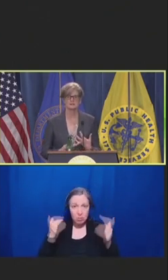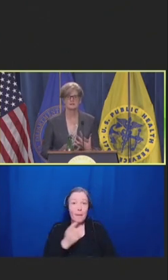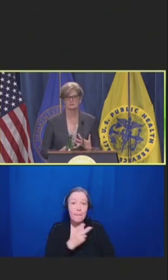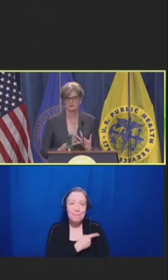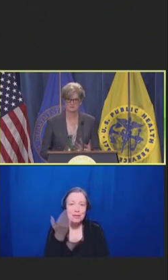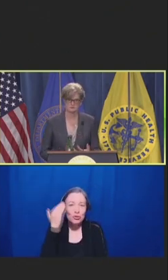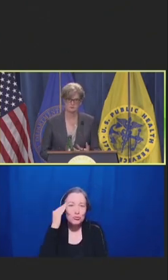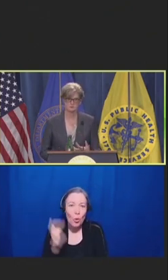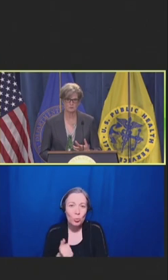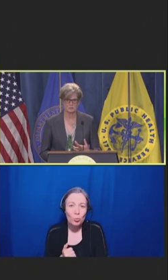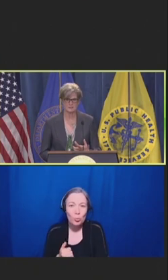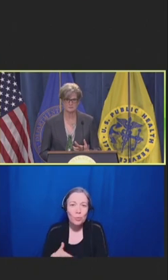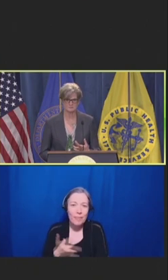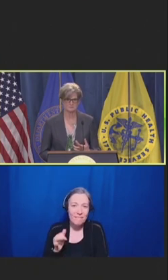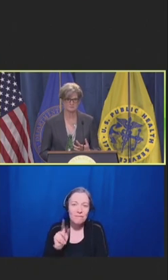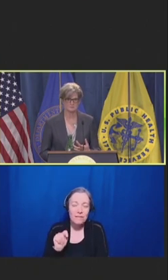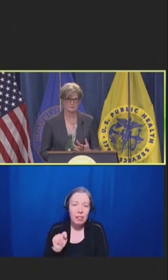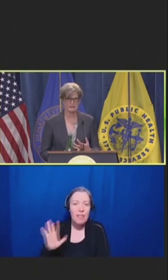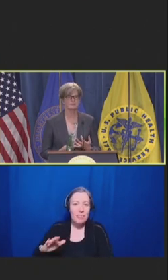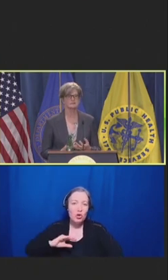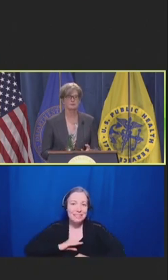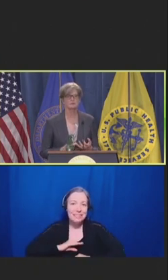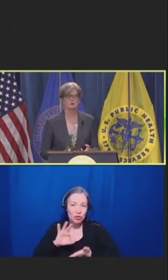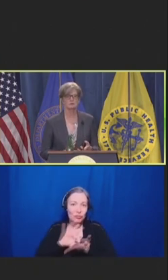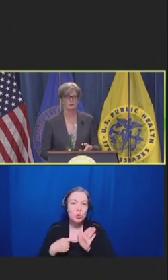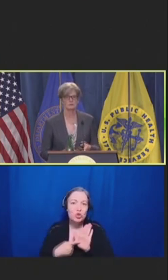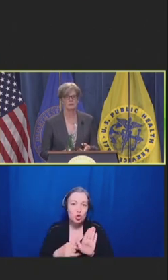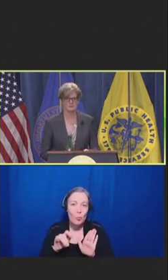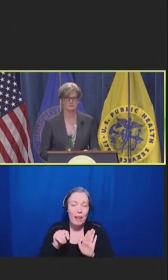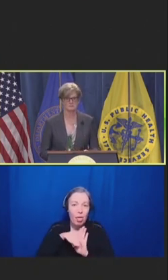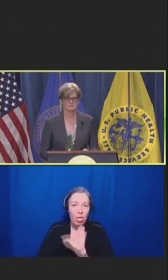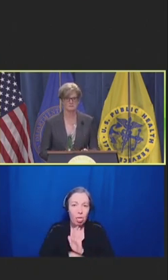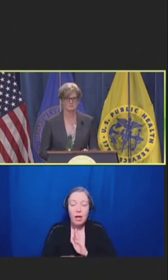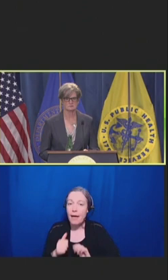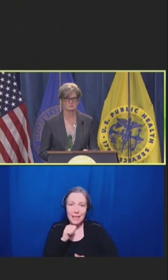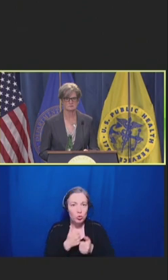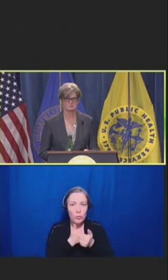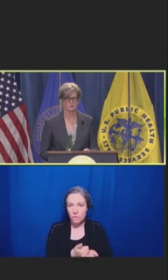Their satisfaction scores go way down, and they don't follow our recommendations, whether